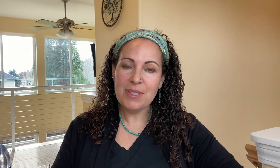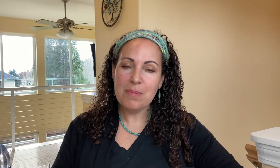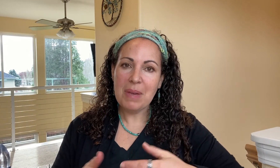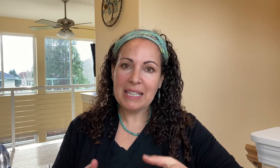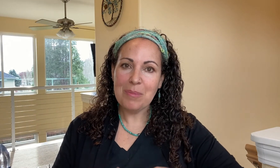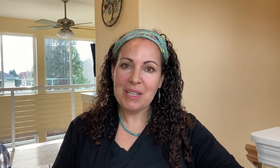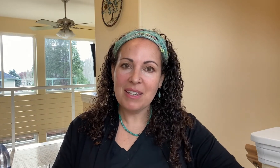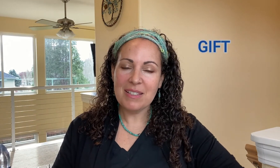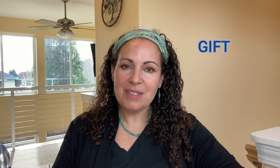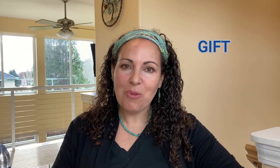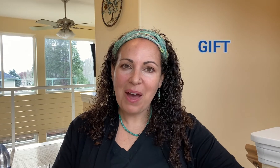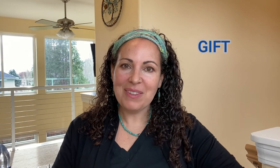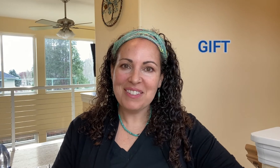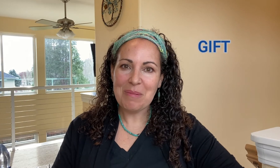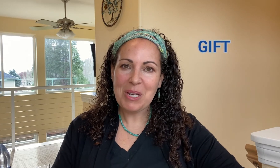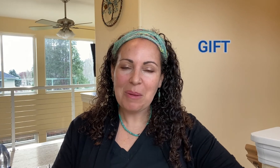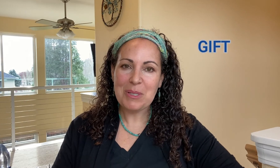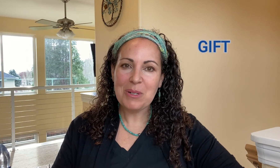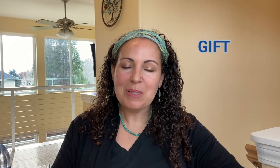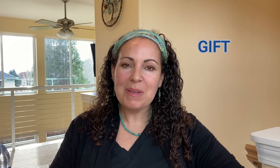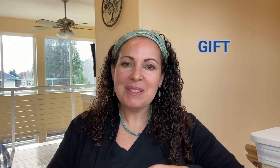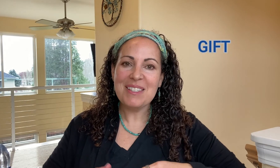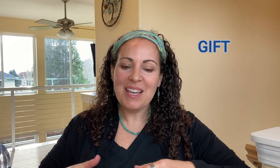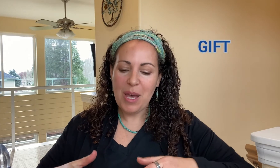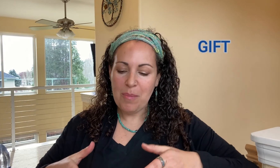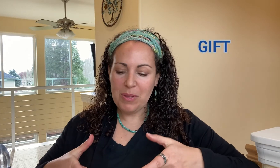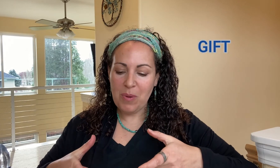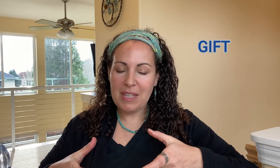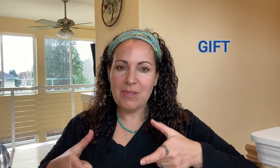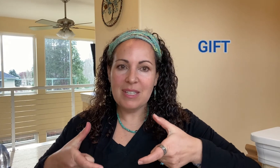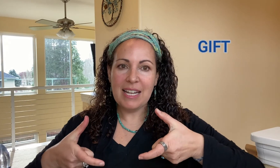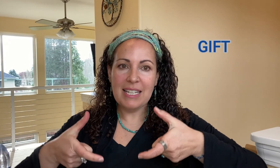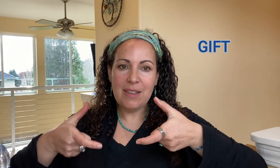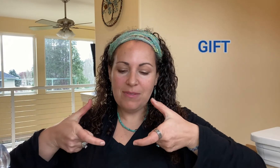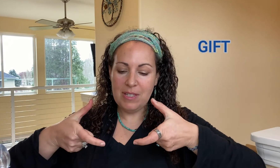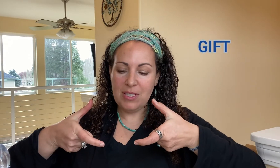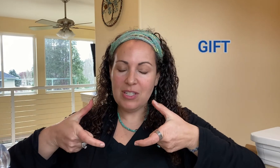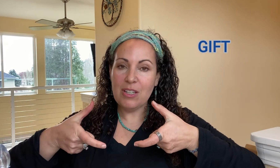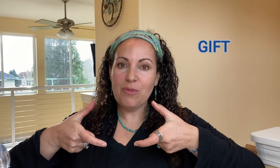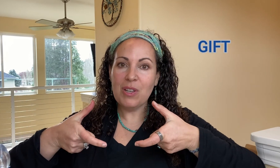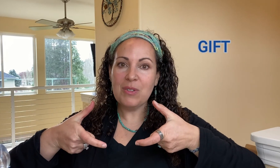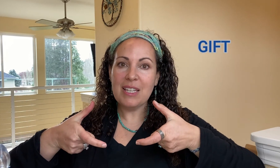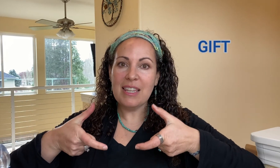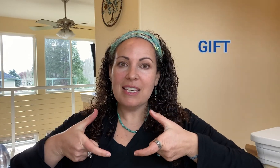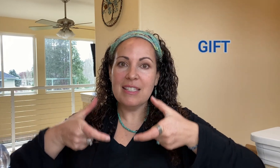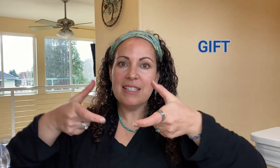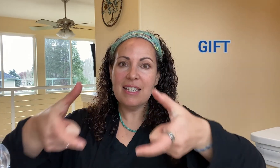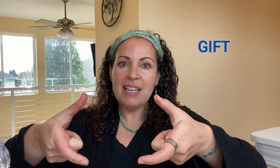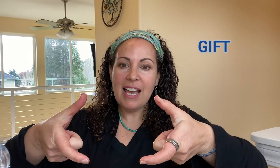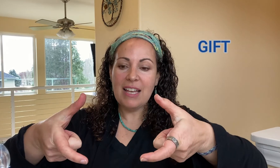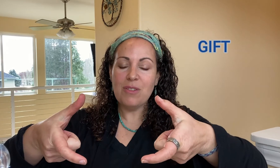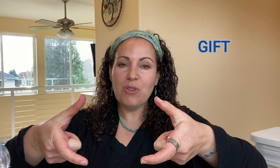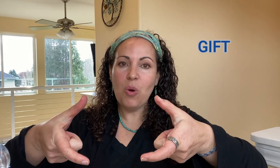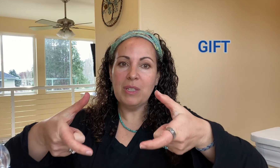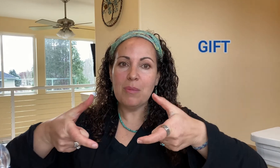mainly because it is around the same time as Christmas. The way that we sign GIFT is to take your fingers like this- as if you are holding a